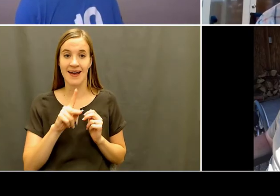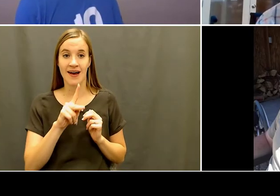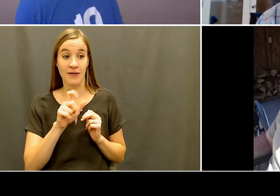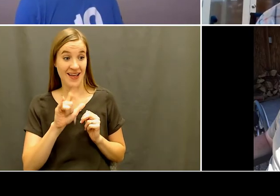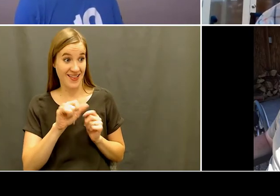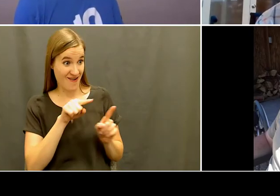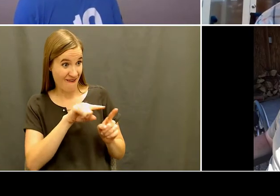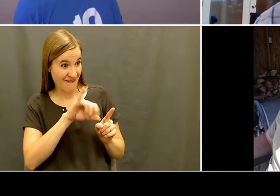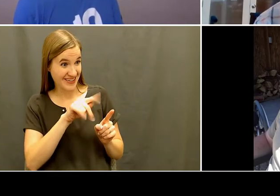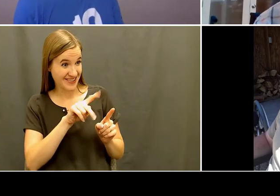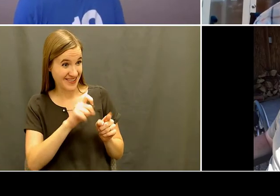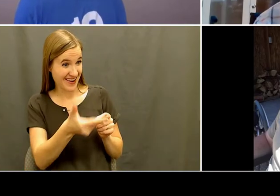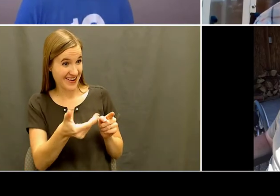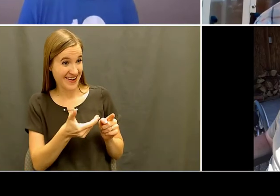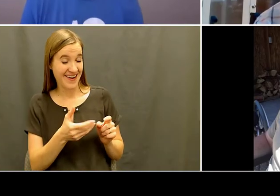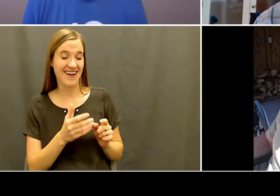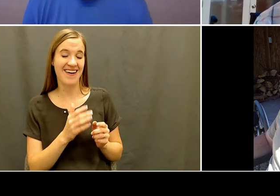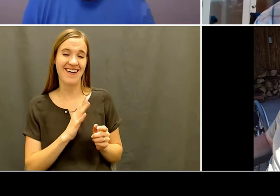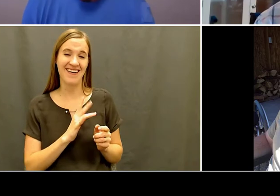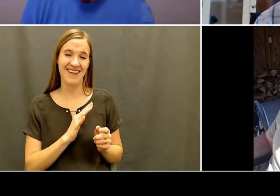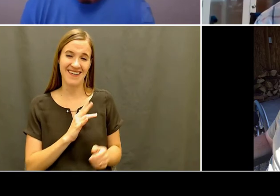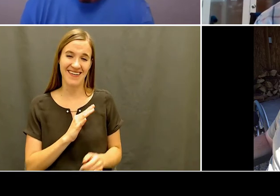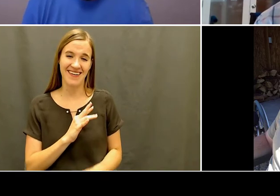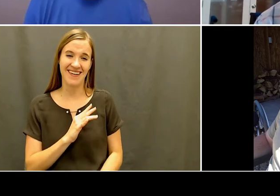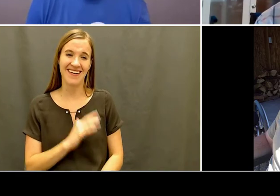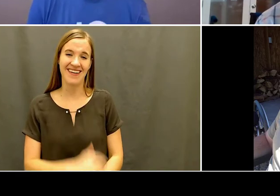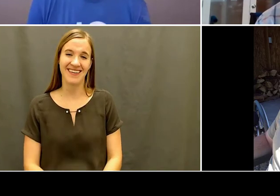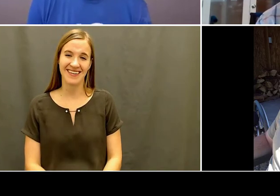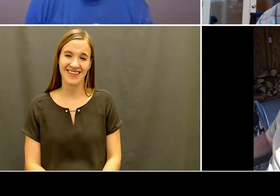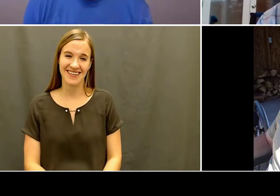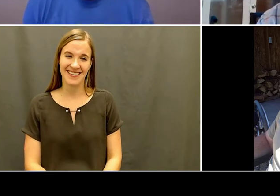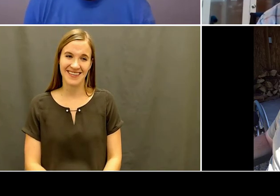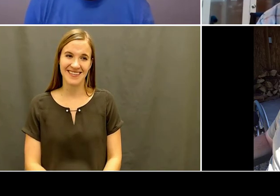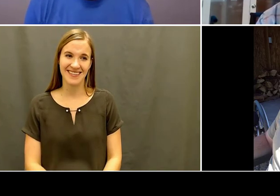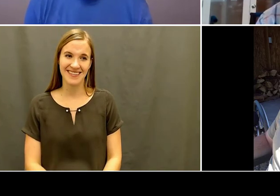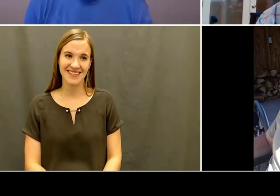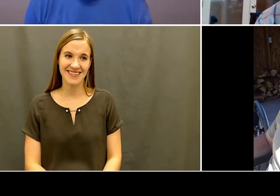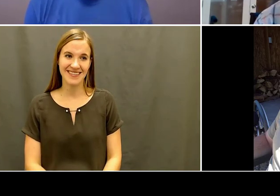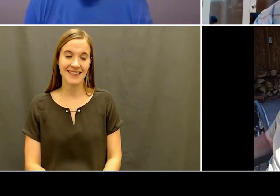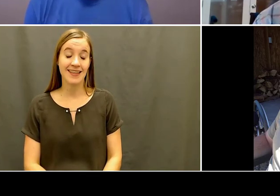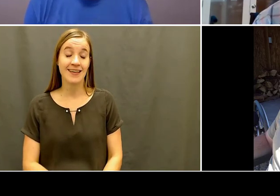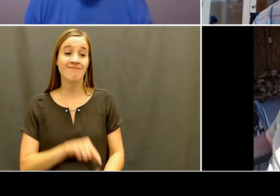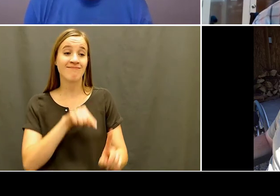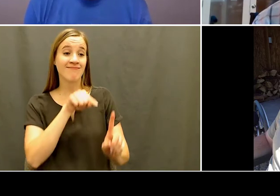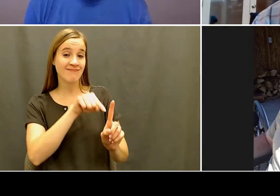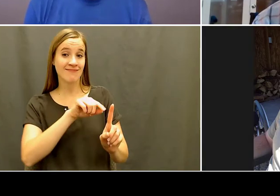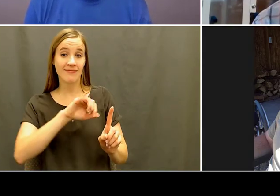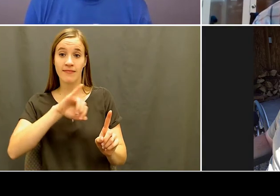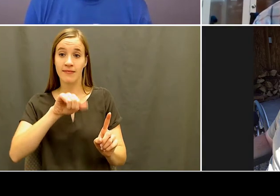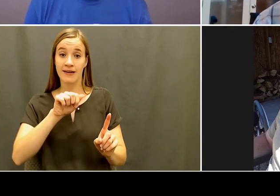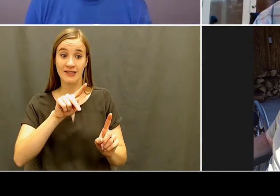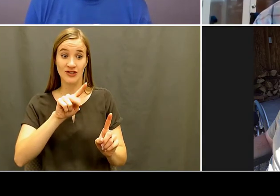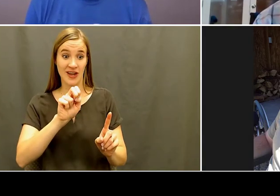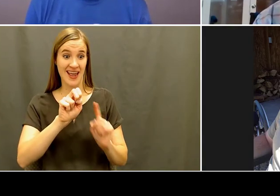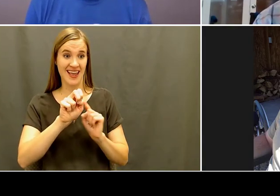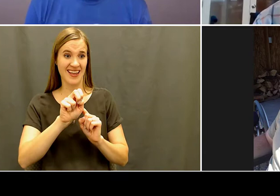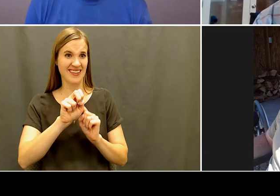Jeremy: He was one of the first eight and he's connecting here. Jake: Hey, Jeremy: Jake, how you doing?